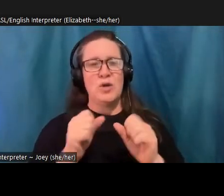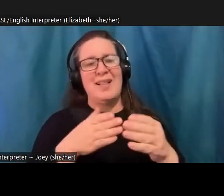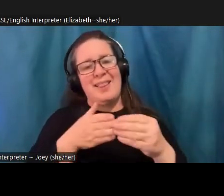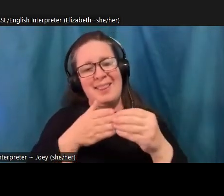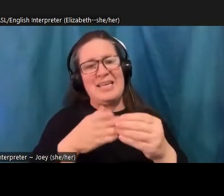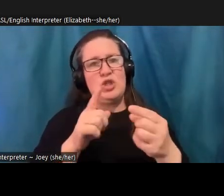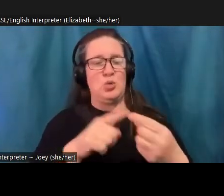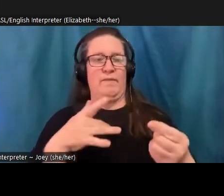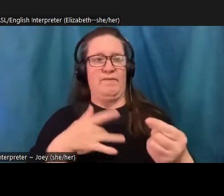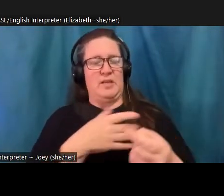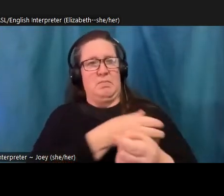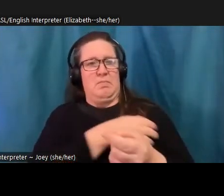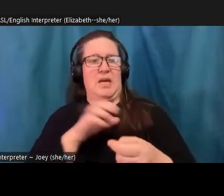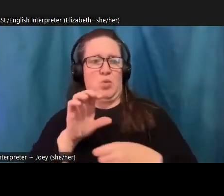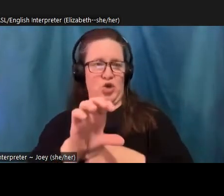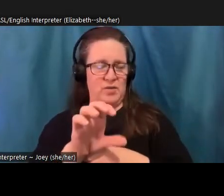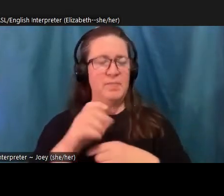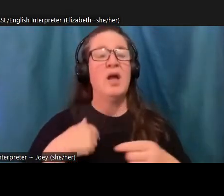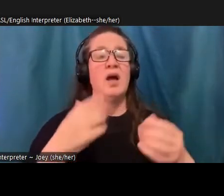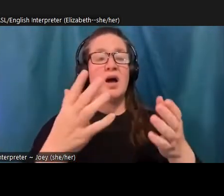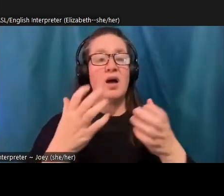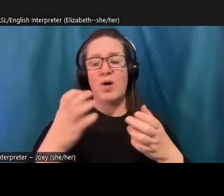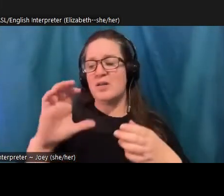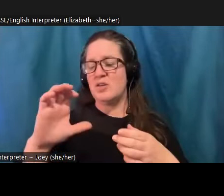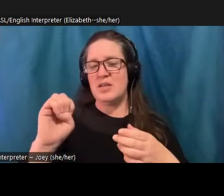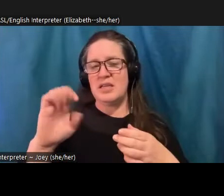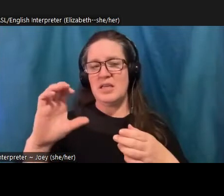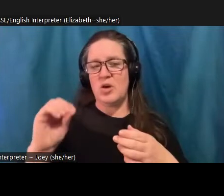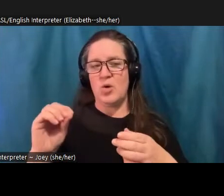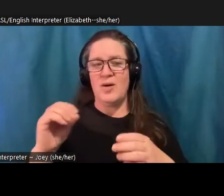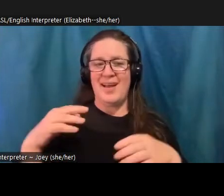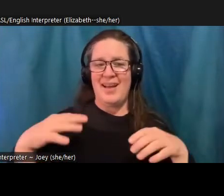students to see their eco anxiety as a moral emotion. And